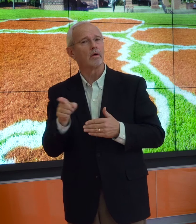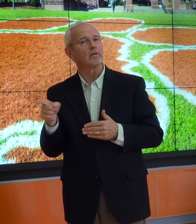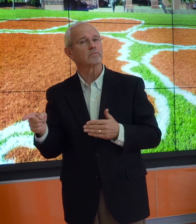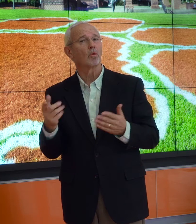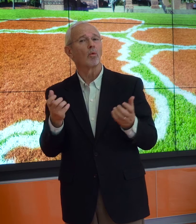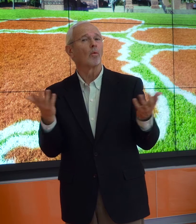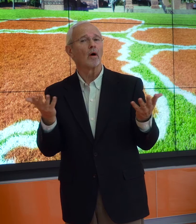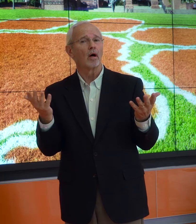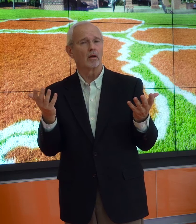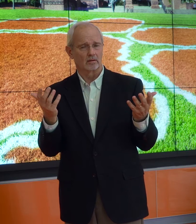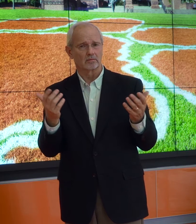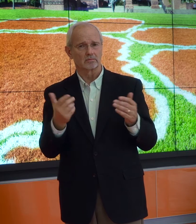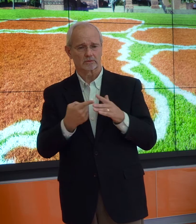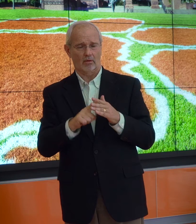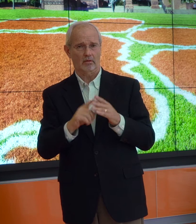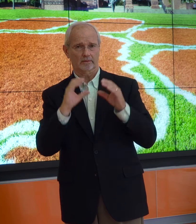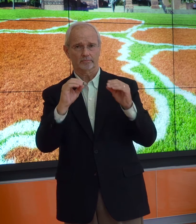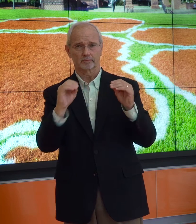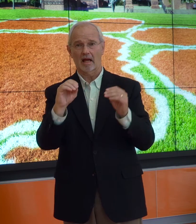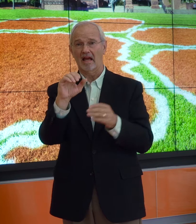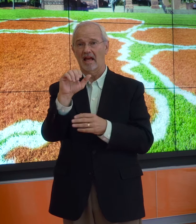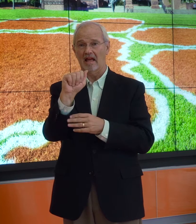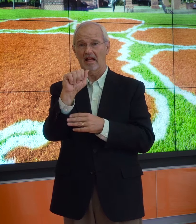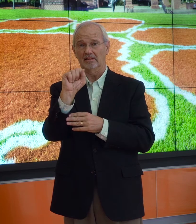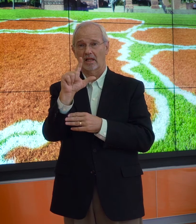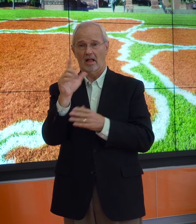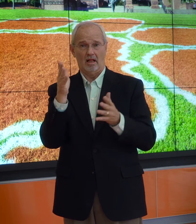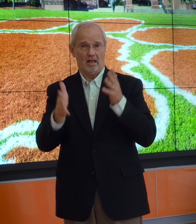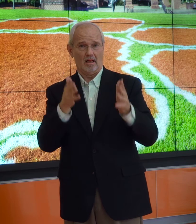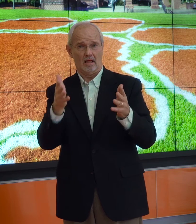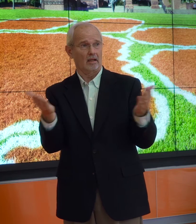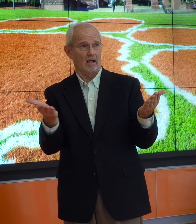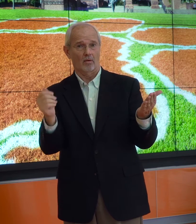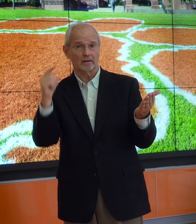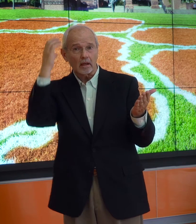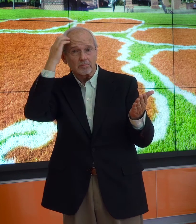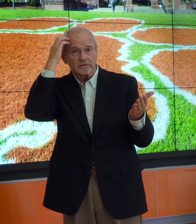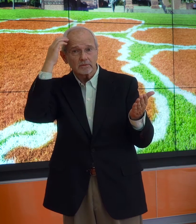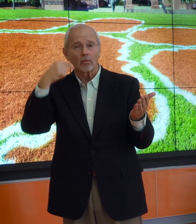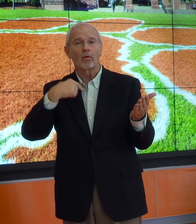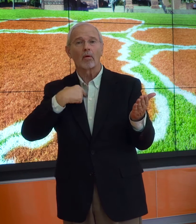He wanted to begin offering ASL at Clemson University.